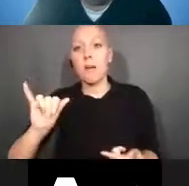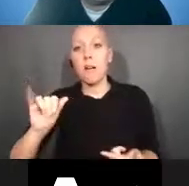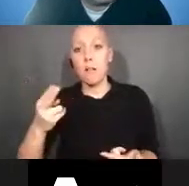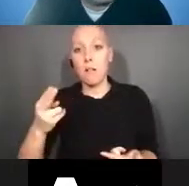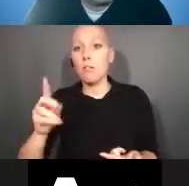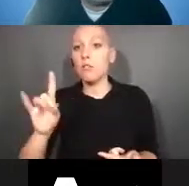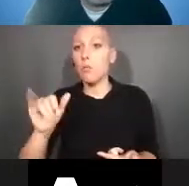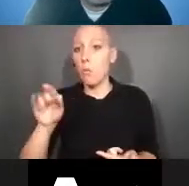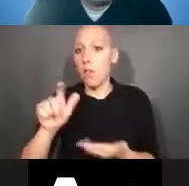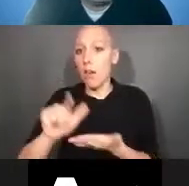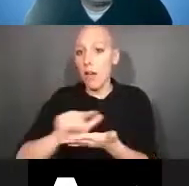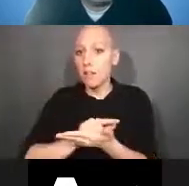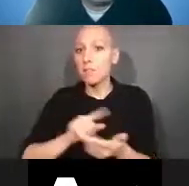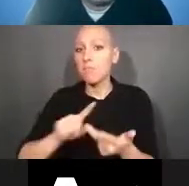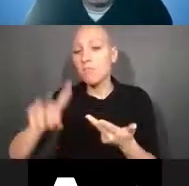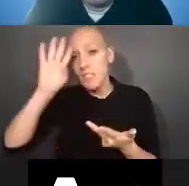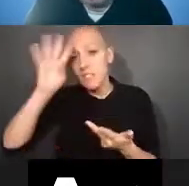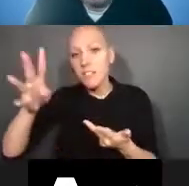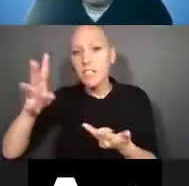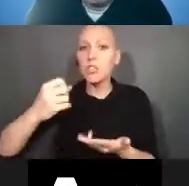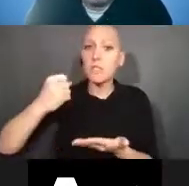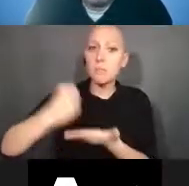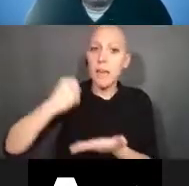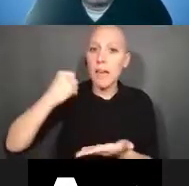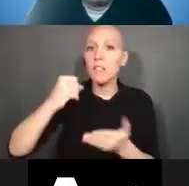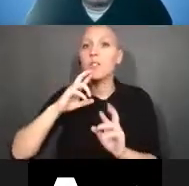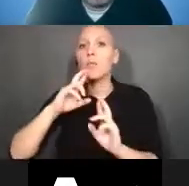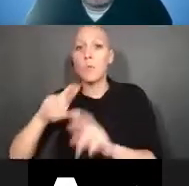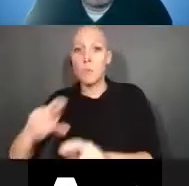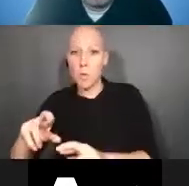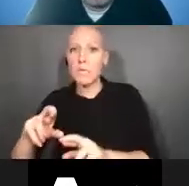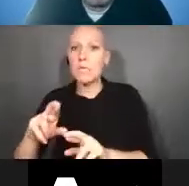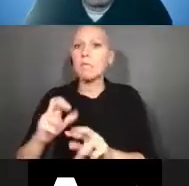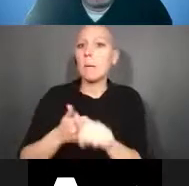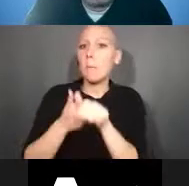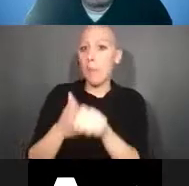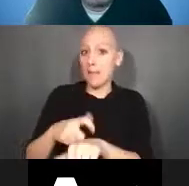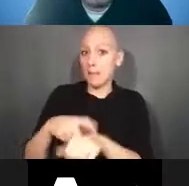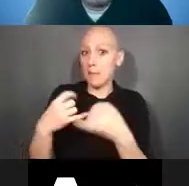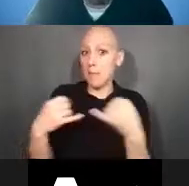for reporting in the iEdison system. We're going to discuss where to get information